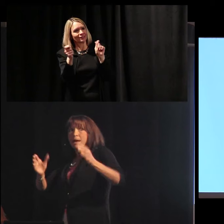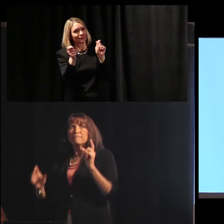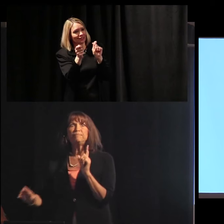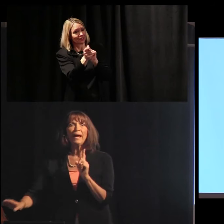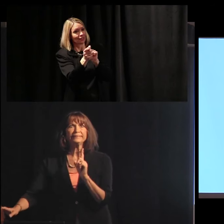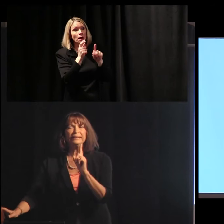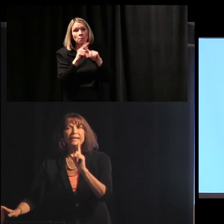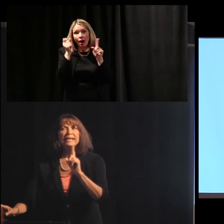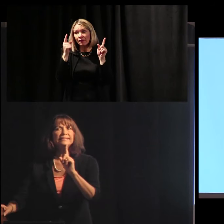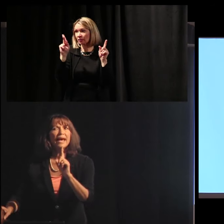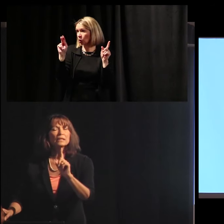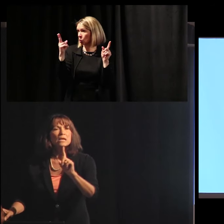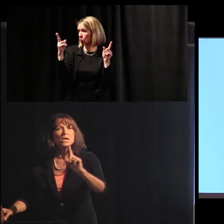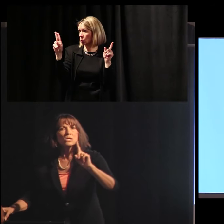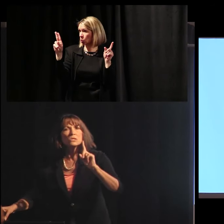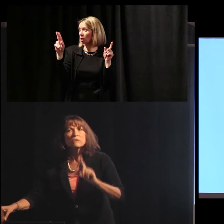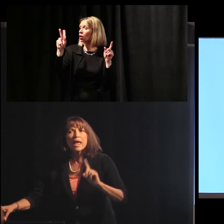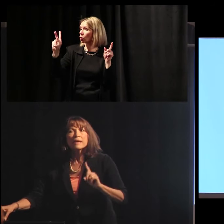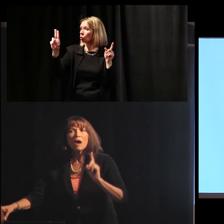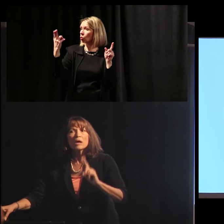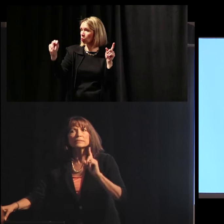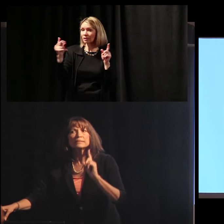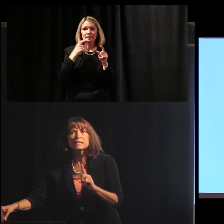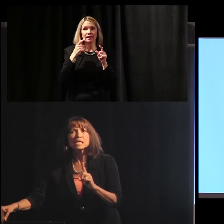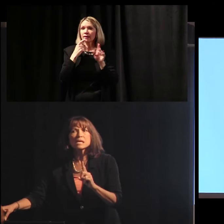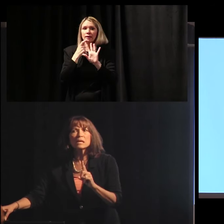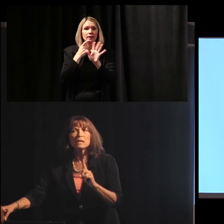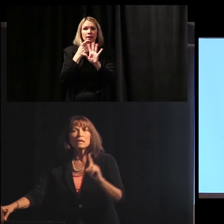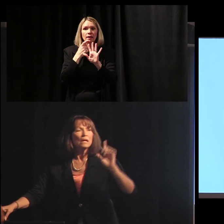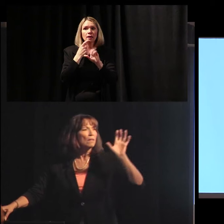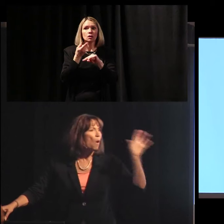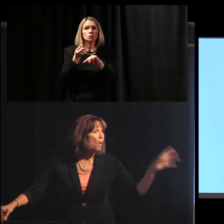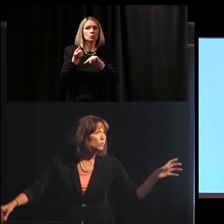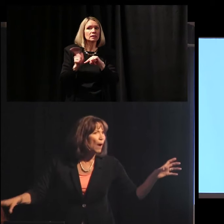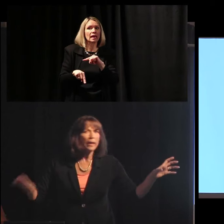Okay. But he said, “You cannot see the old way